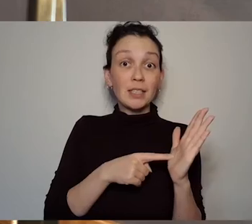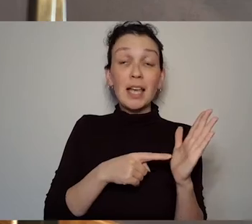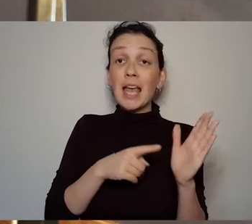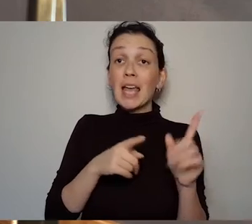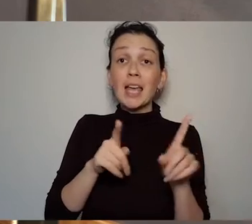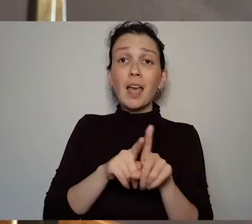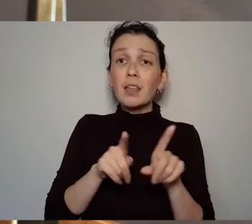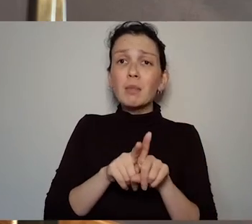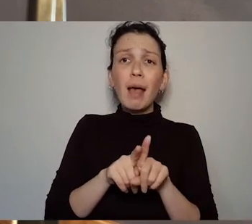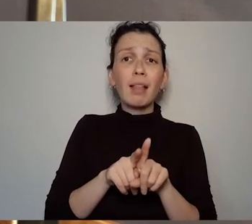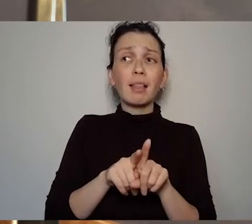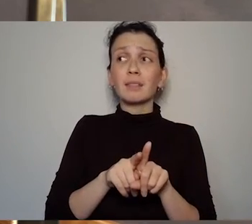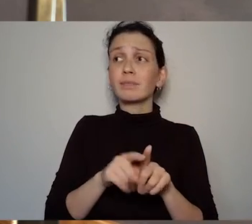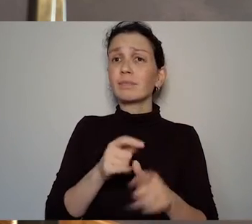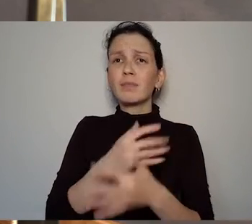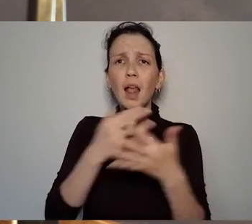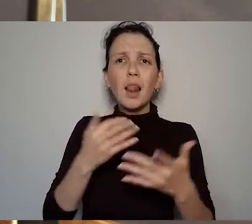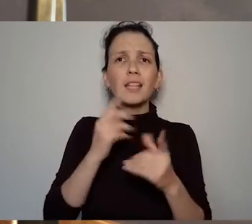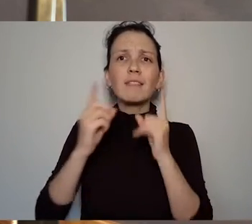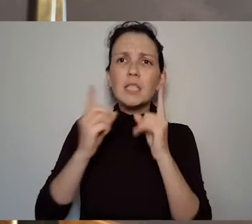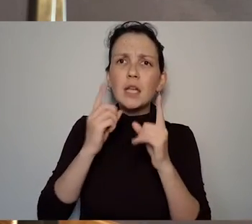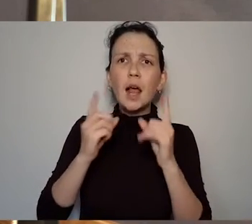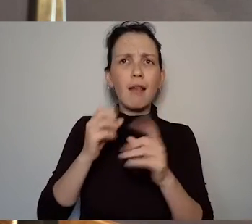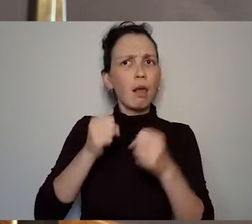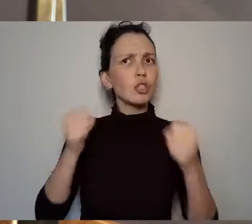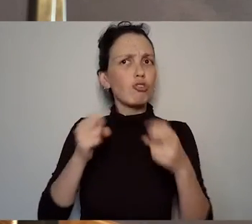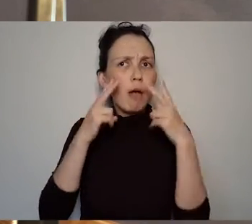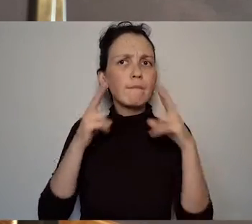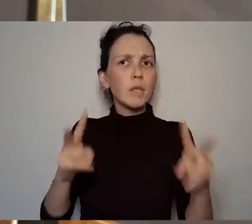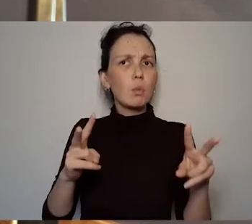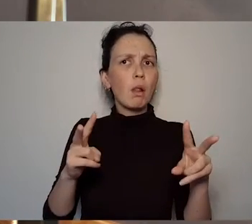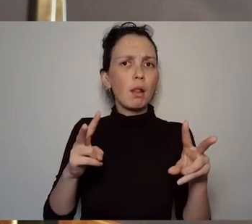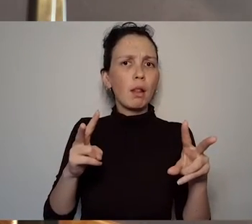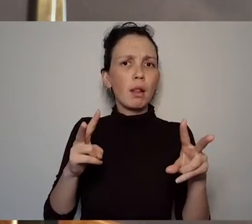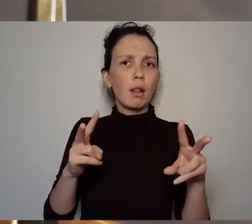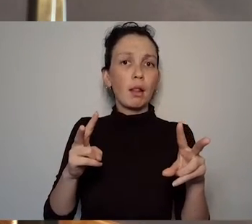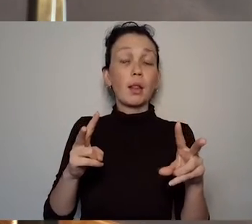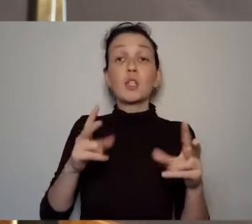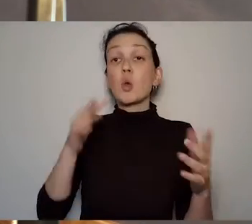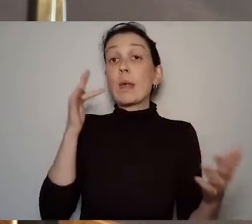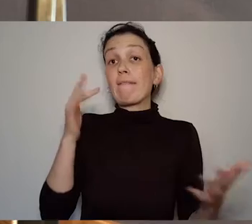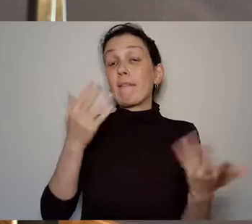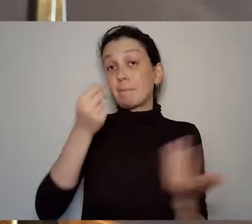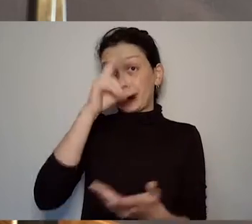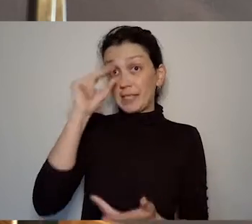much of the dialogue, it's very visual. You know so when a character let's say I'm thinking of